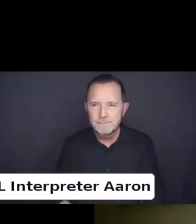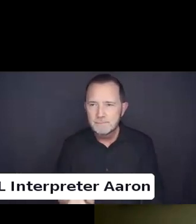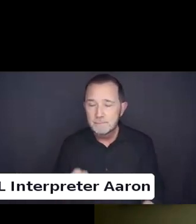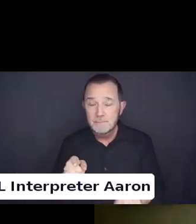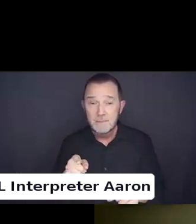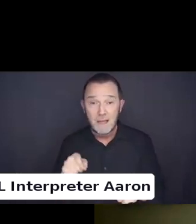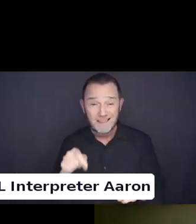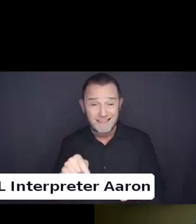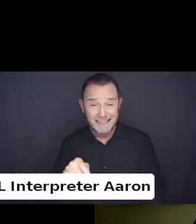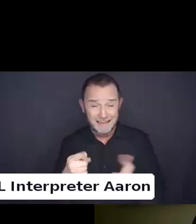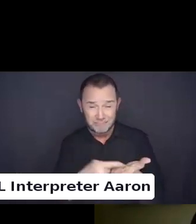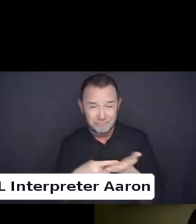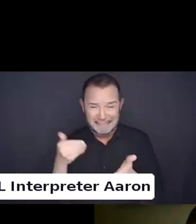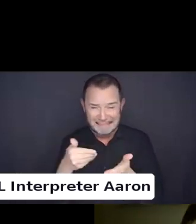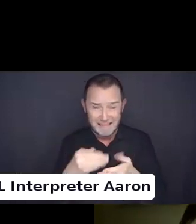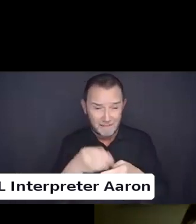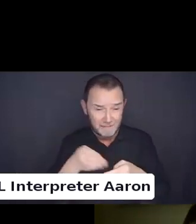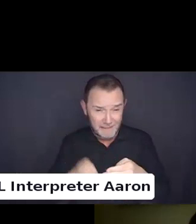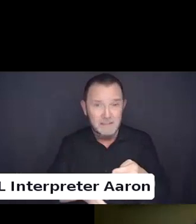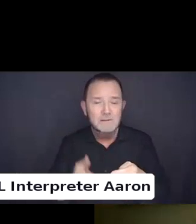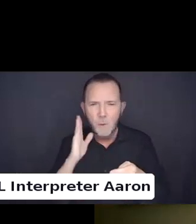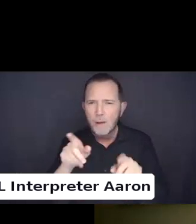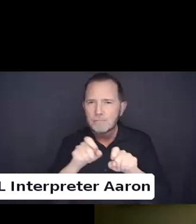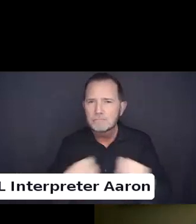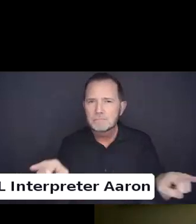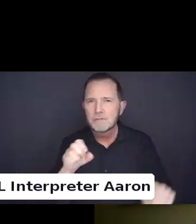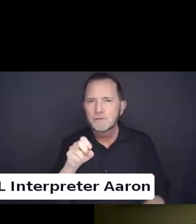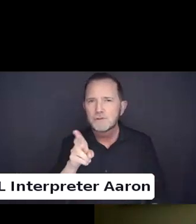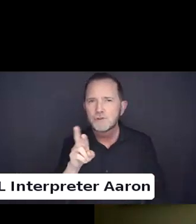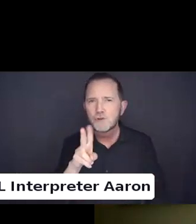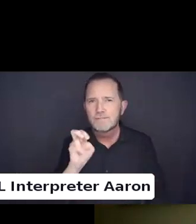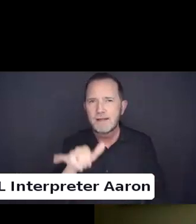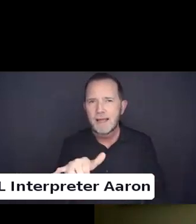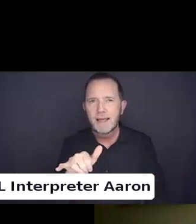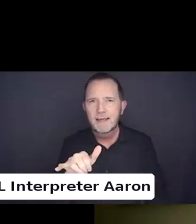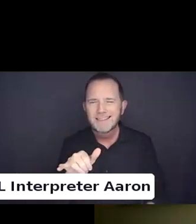You will receive a survey in your email. We would appreciate it if you would fill it out.